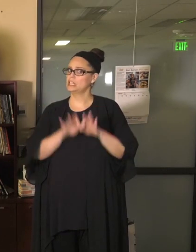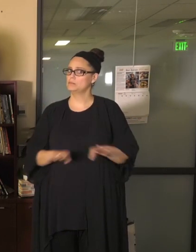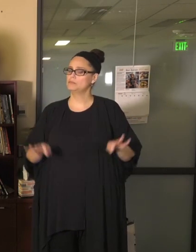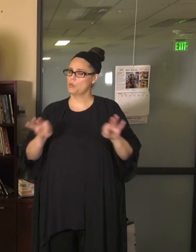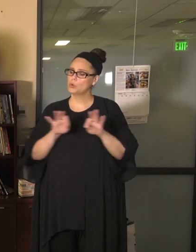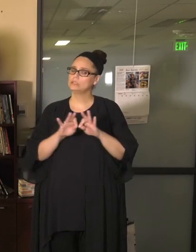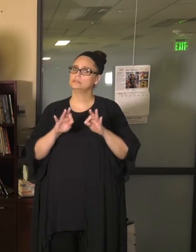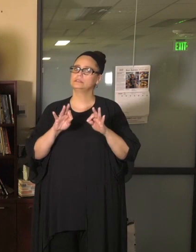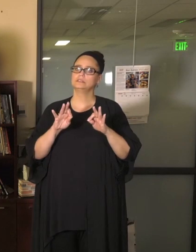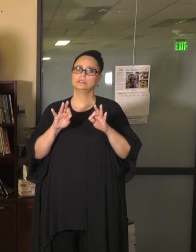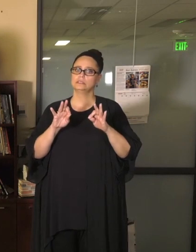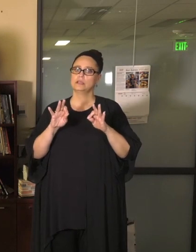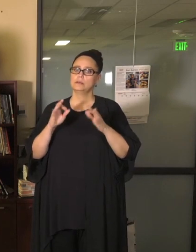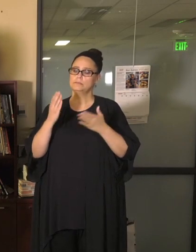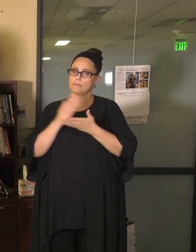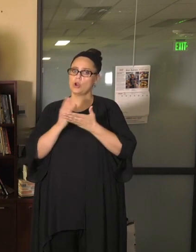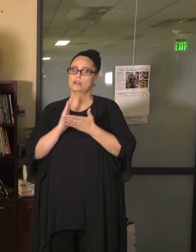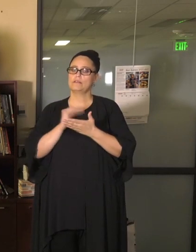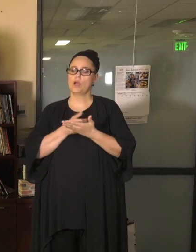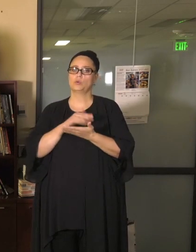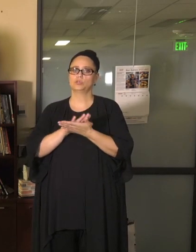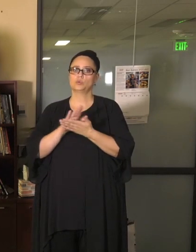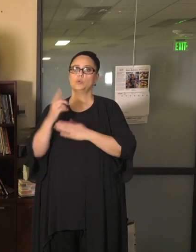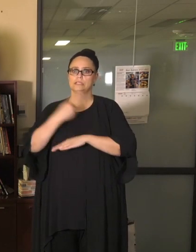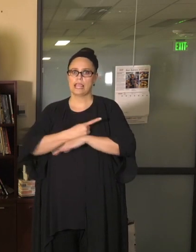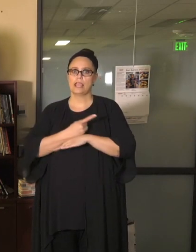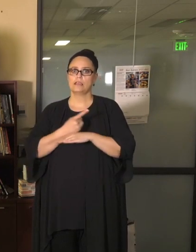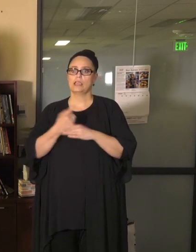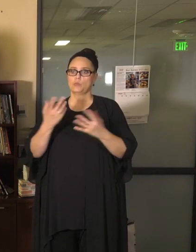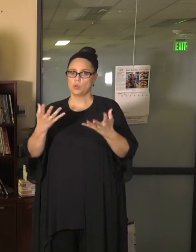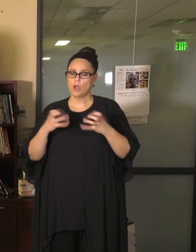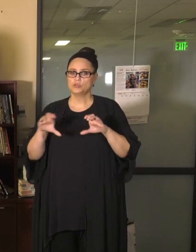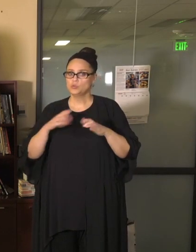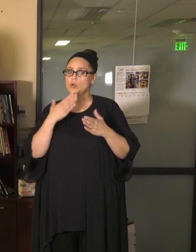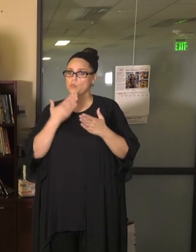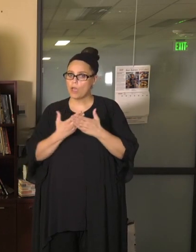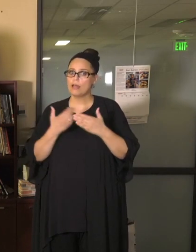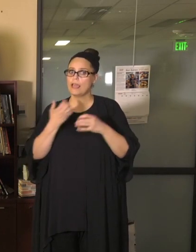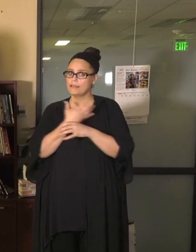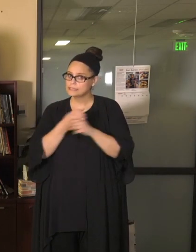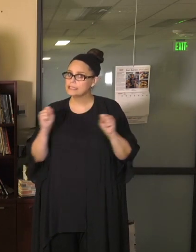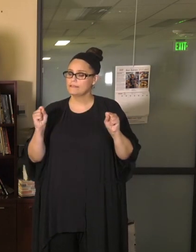We want to do them safely. We want to make sure we can do those effectively and we want to make sure that we're able to